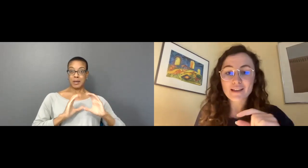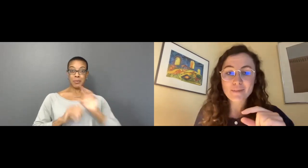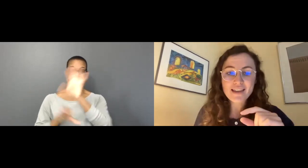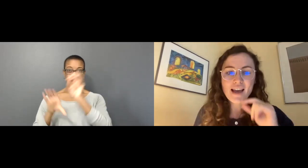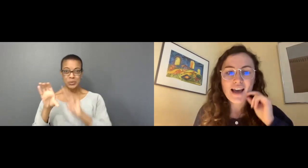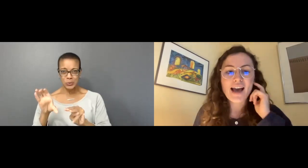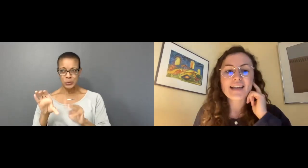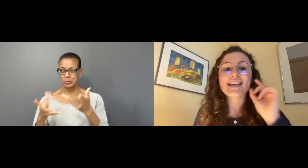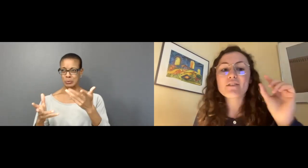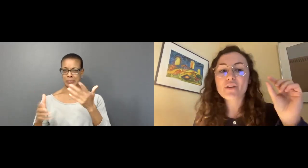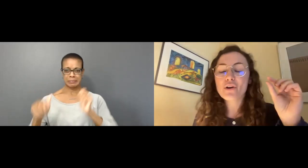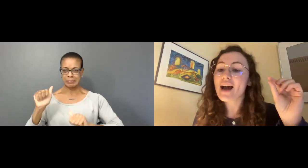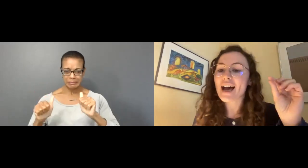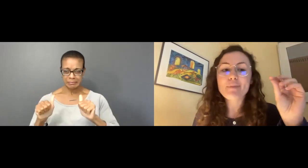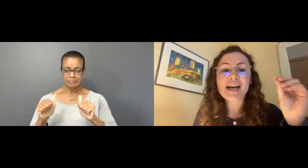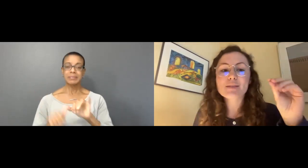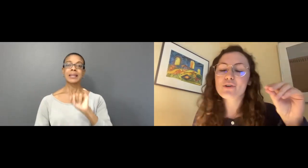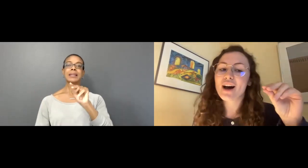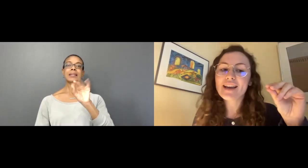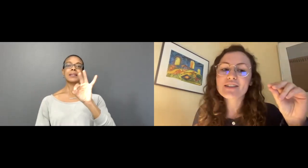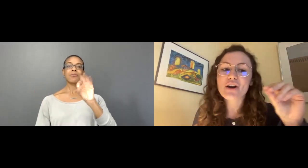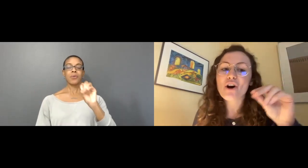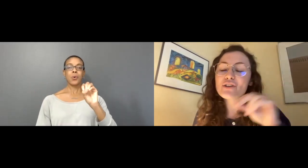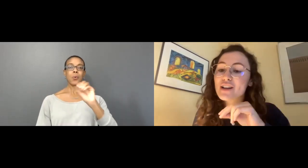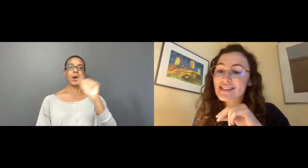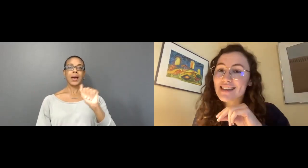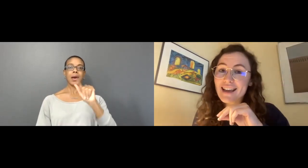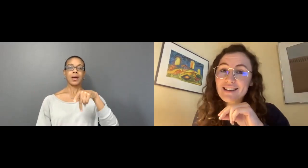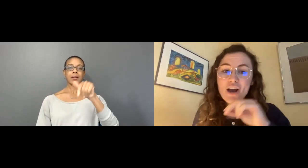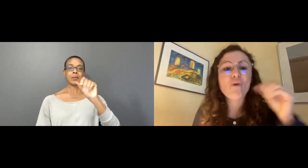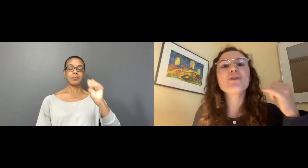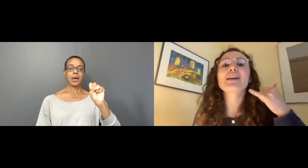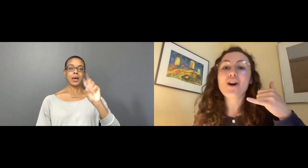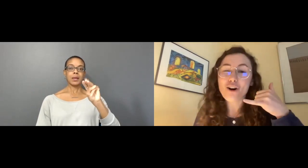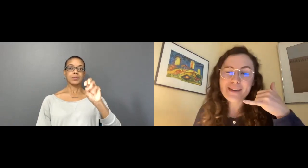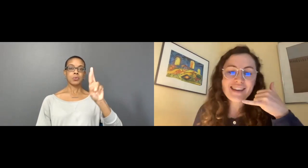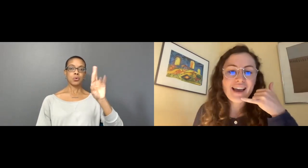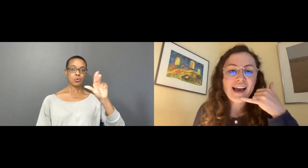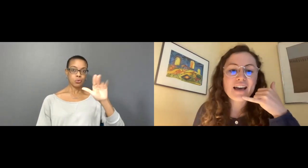you can email me at info passemuraille.on.ca or you can call me at